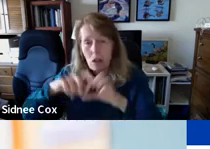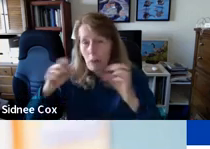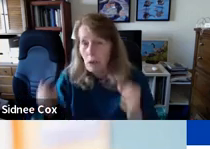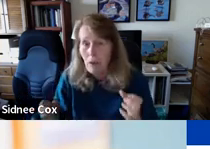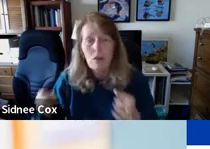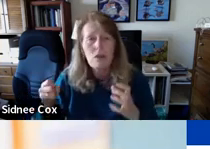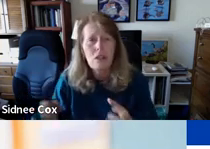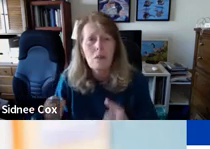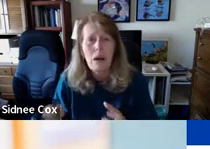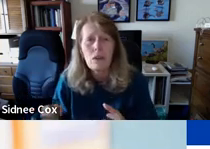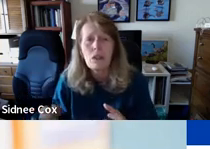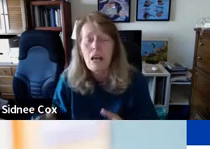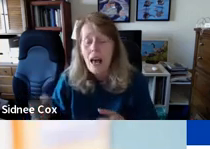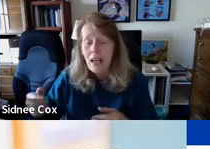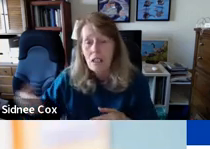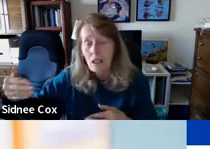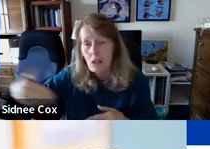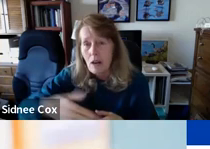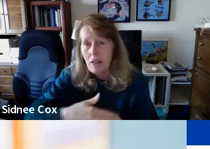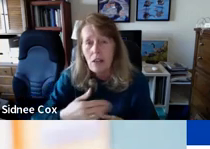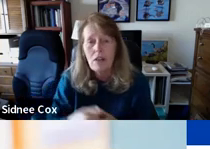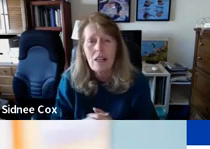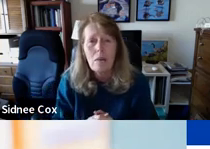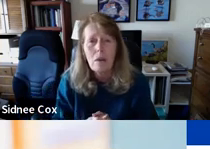and you can put the routers inside the pouches, and as long as you have the Ethernet cable,